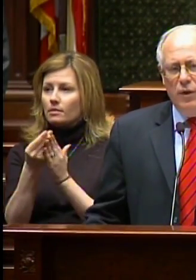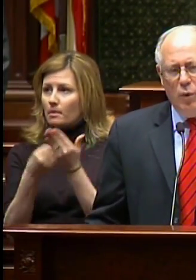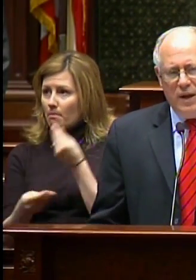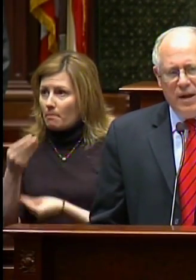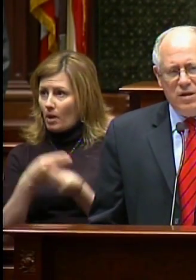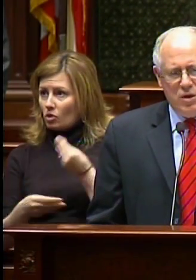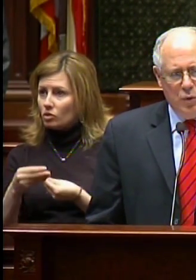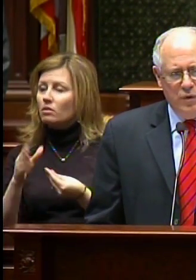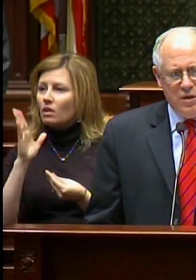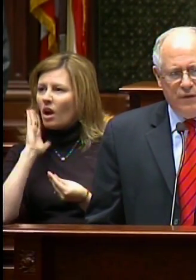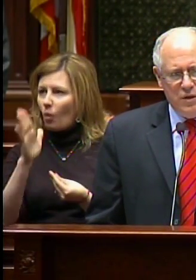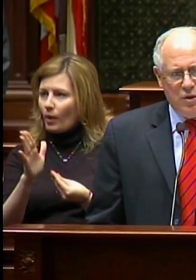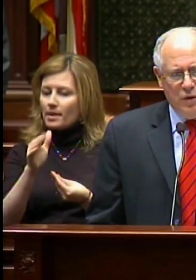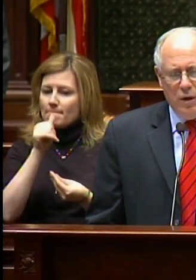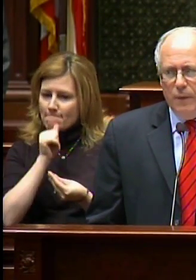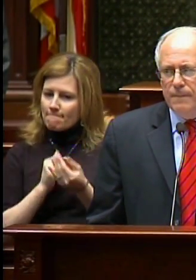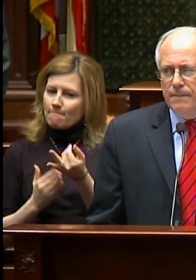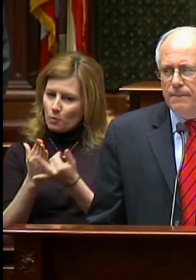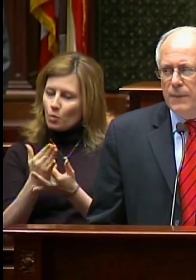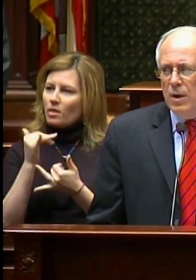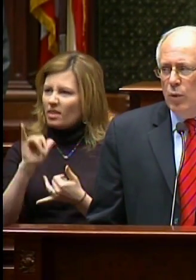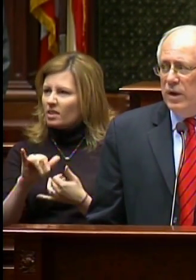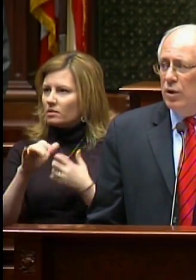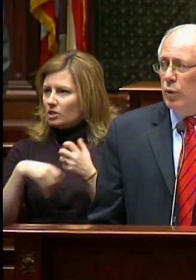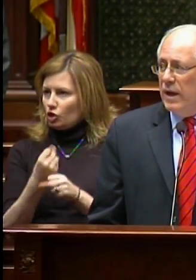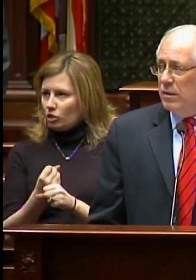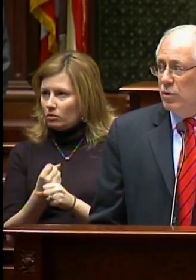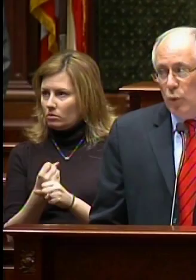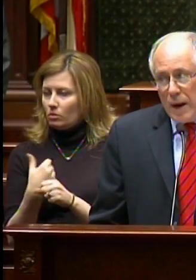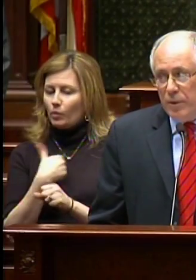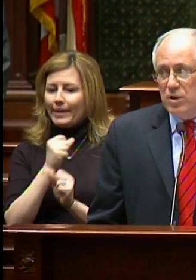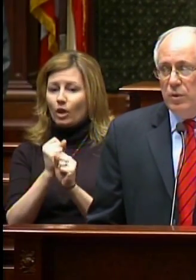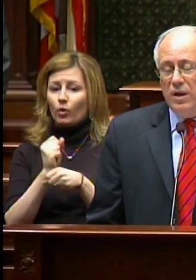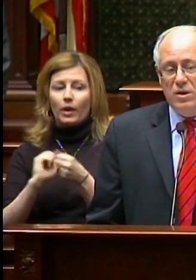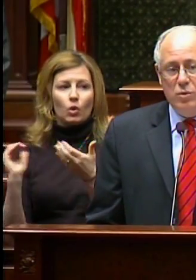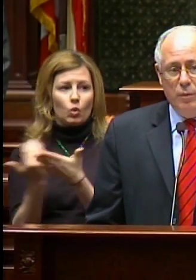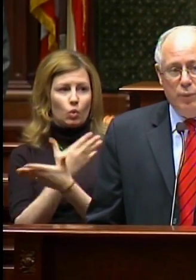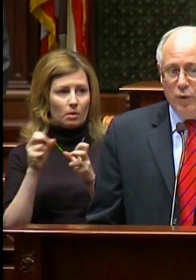that will get us through this fiscal year. We can create new opportunities to improve